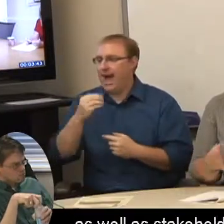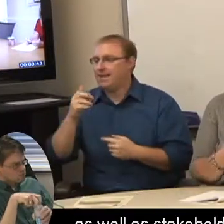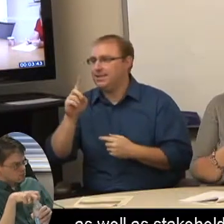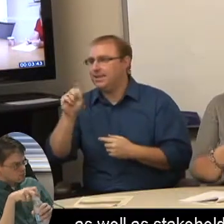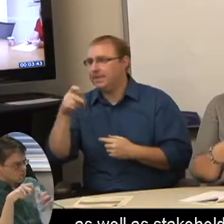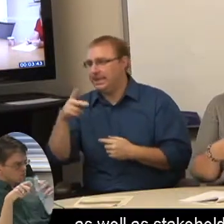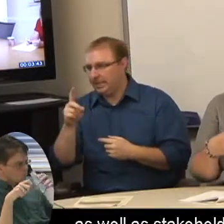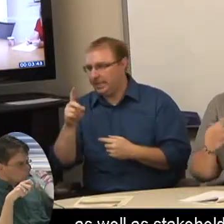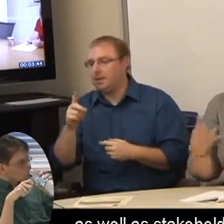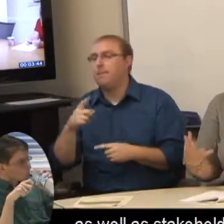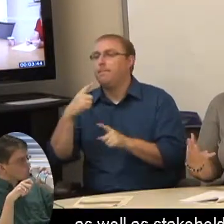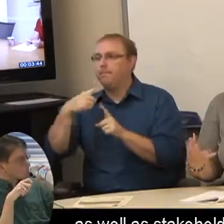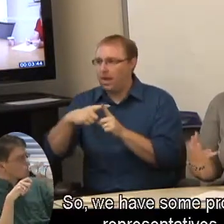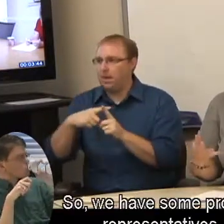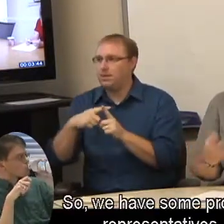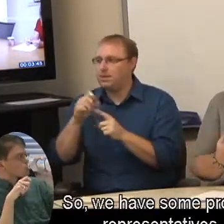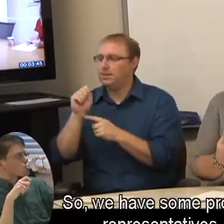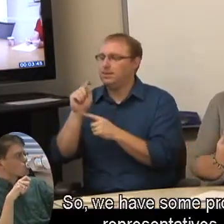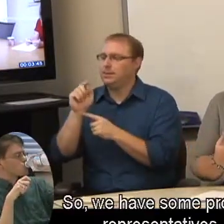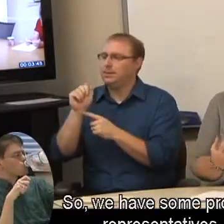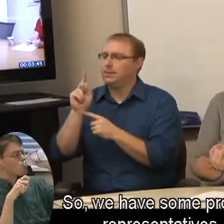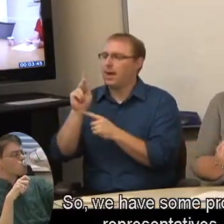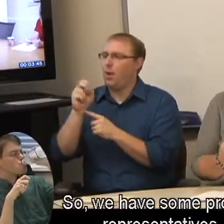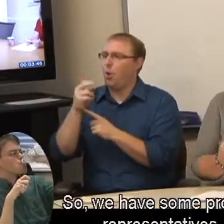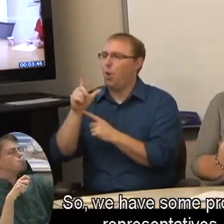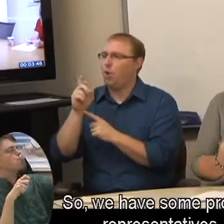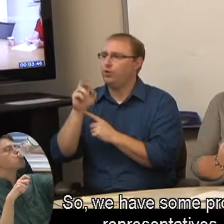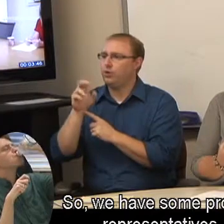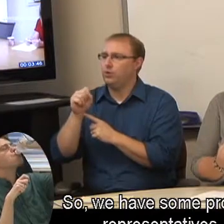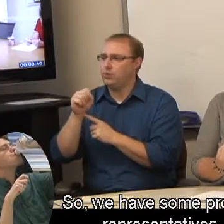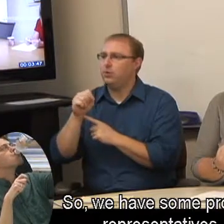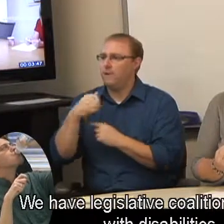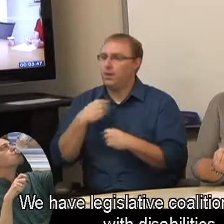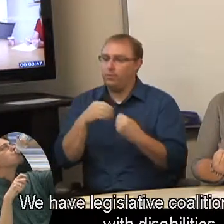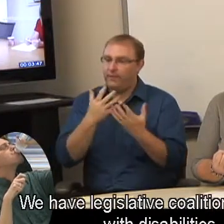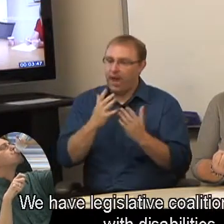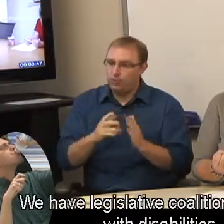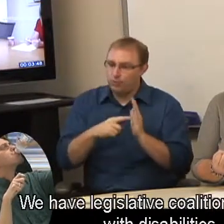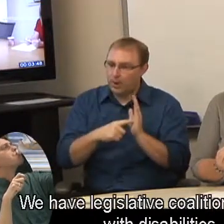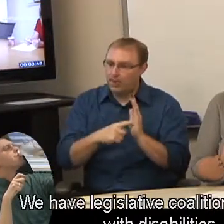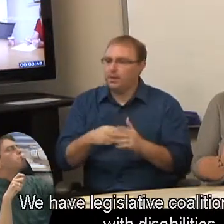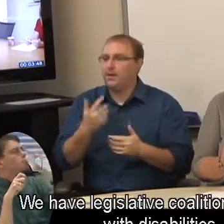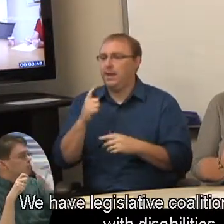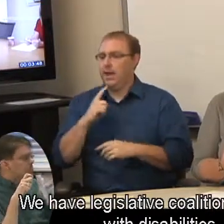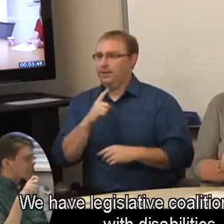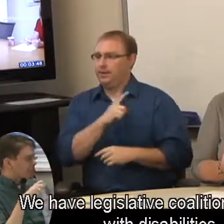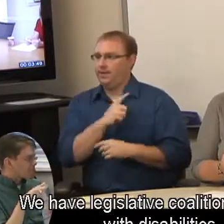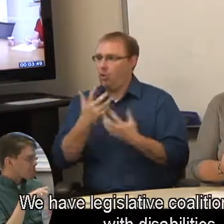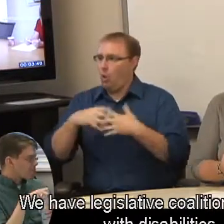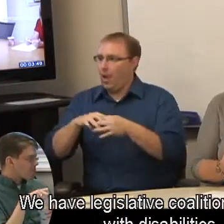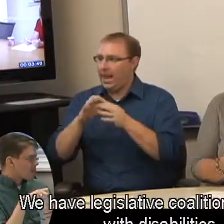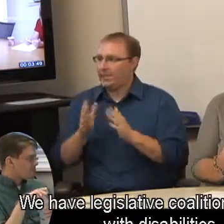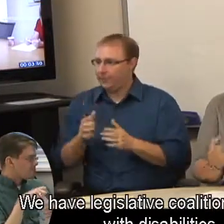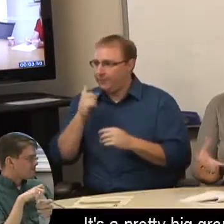as well as stakeholders. So, we have some provider representatives, We have legislative coalition for people with disabilities.